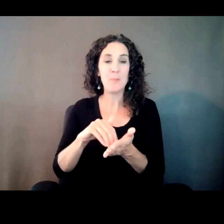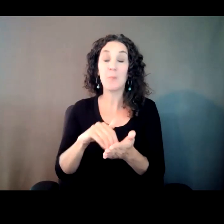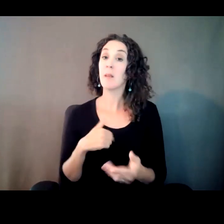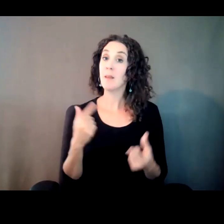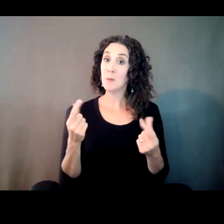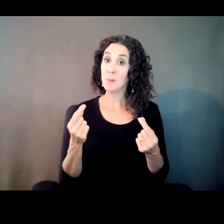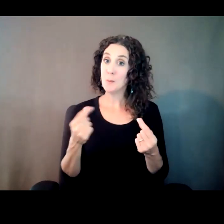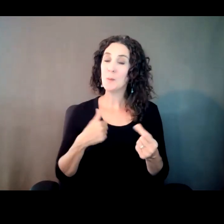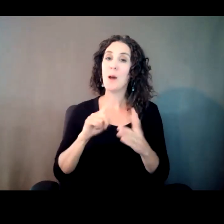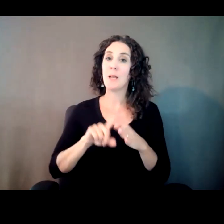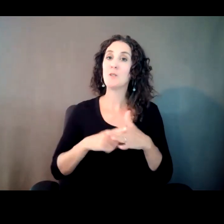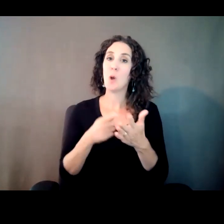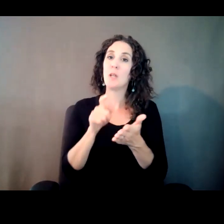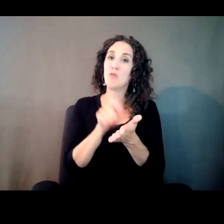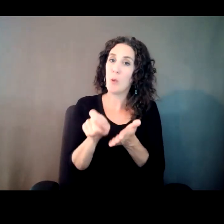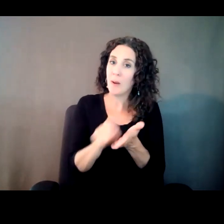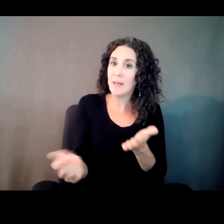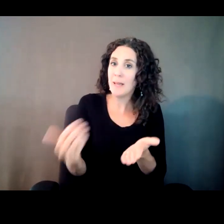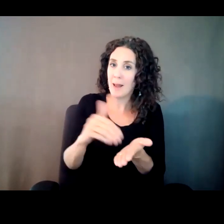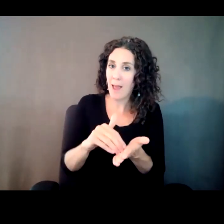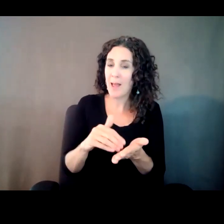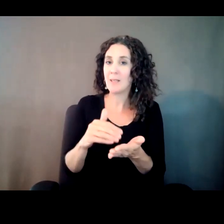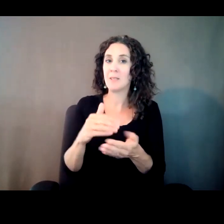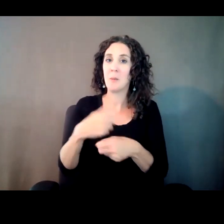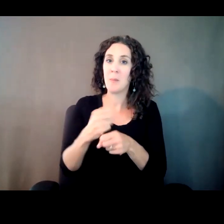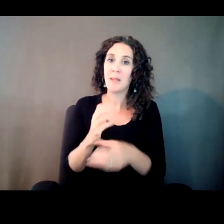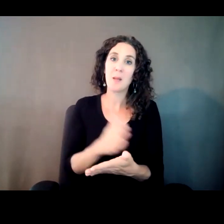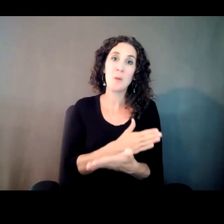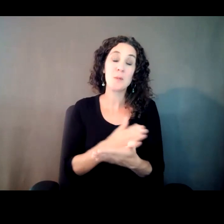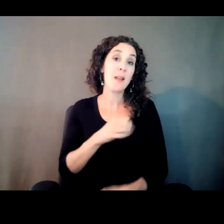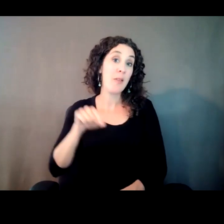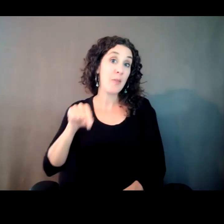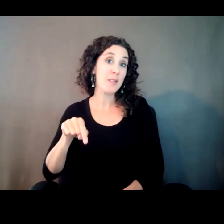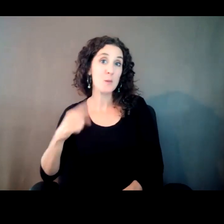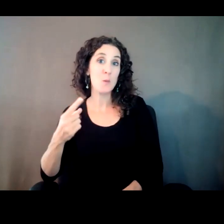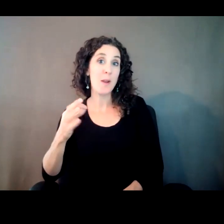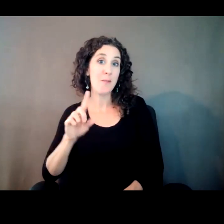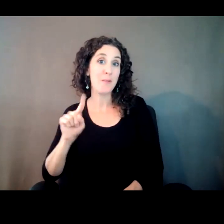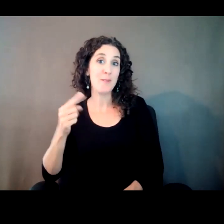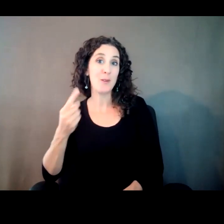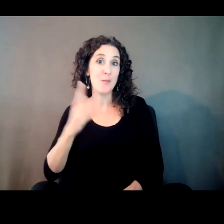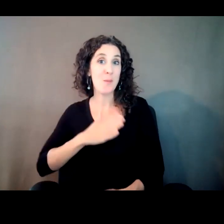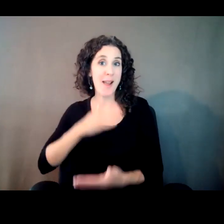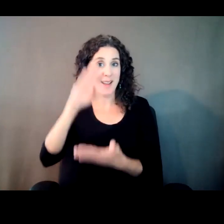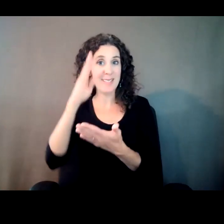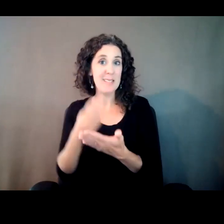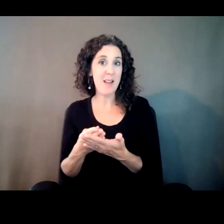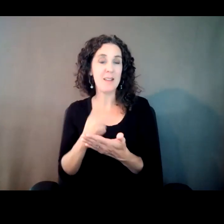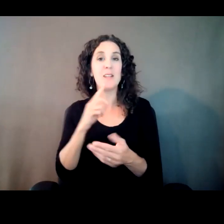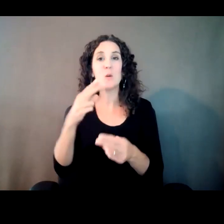And this was one that I did -- one of the first ones I did for my son. It was called